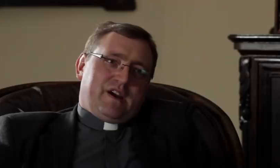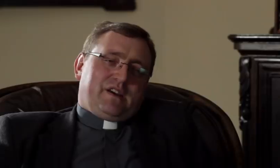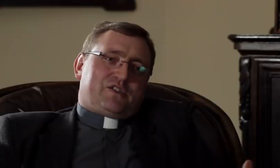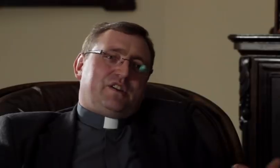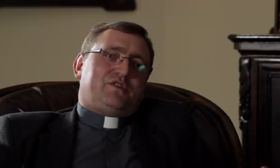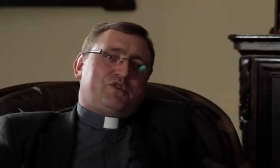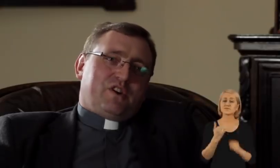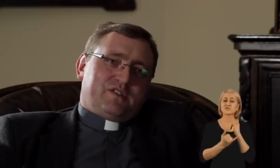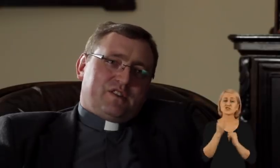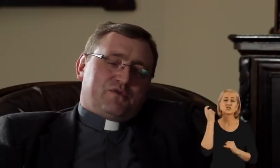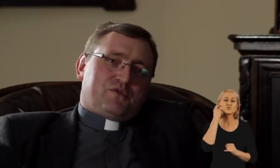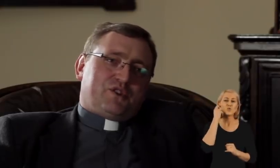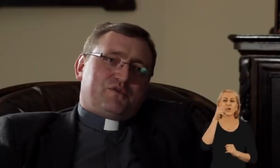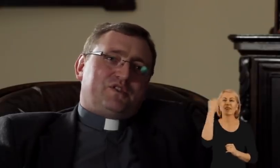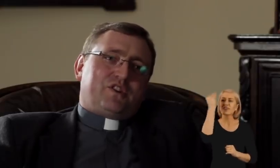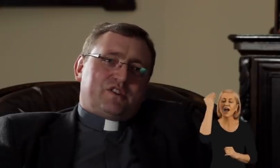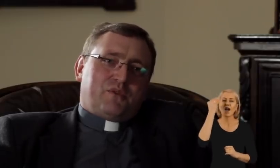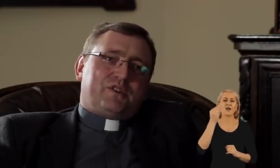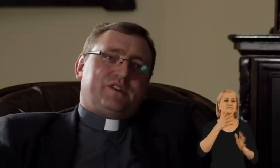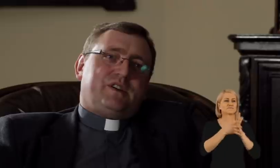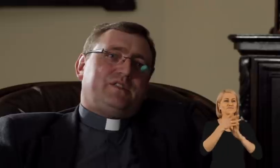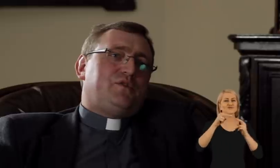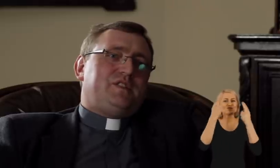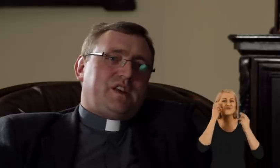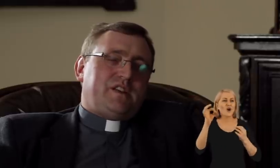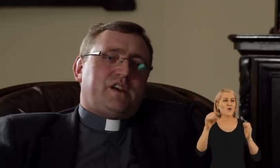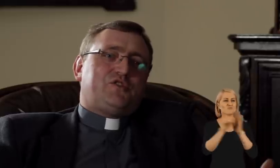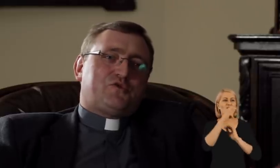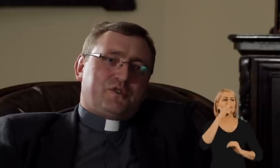If a hearing person learns how to sign good morning, good night, how are you?